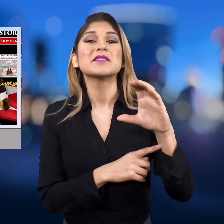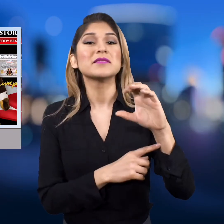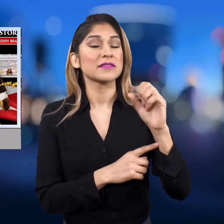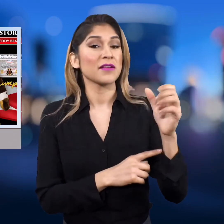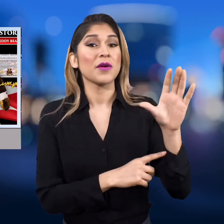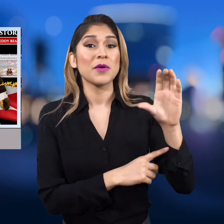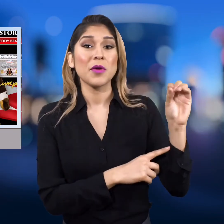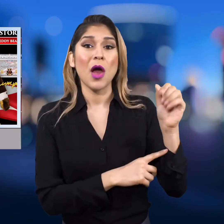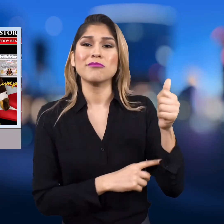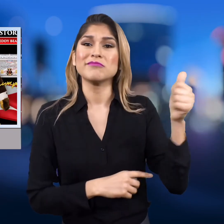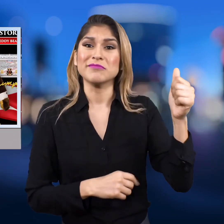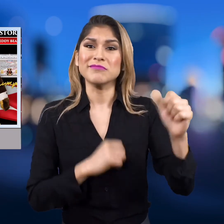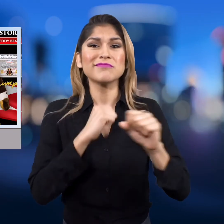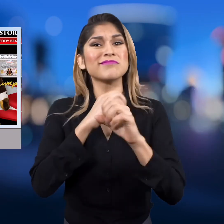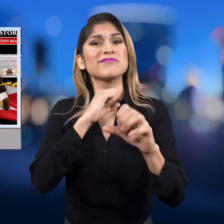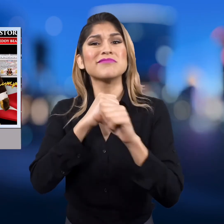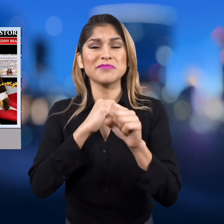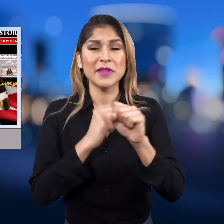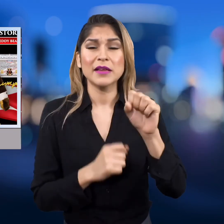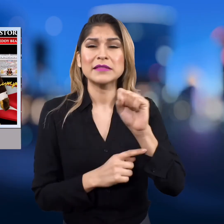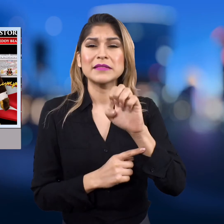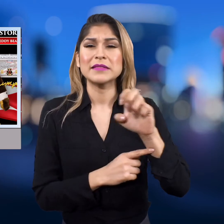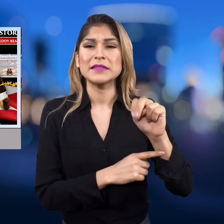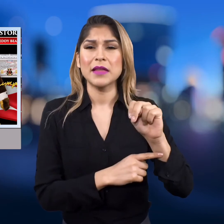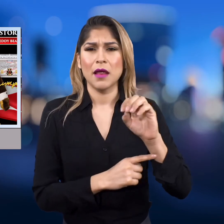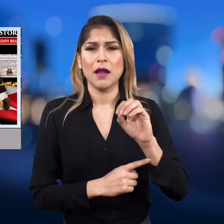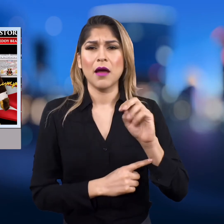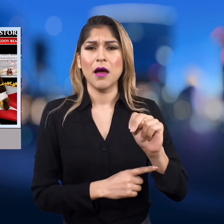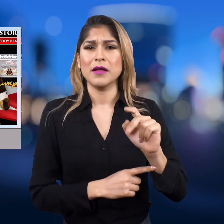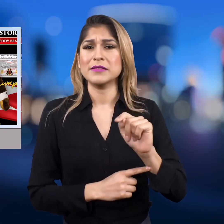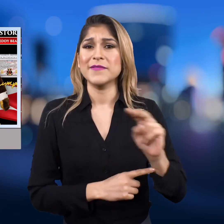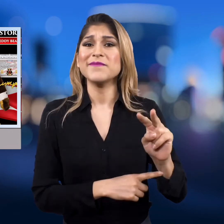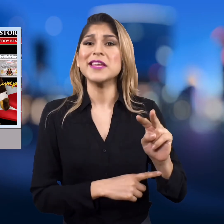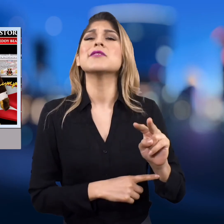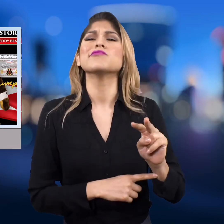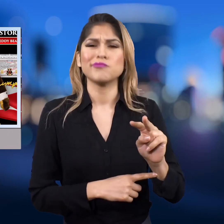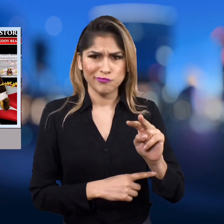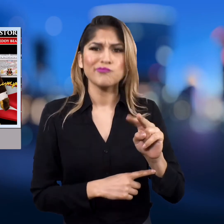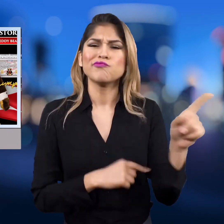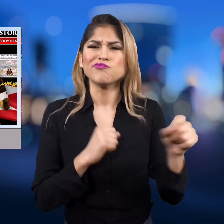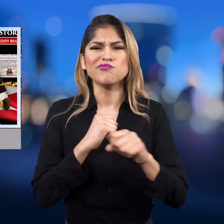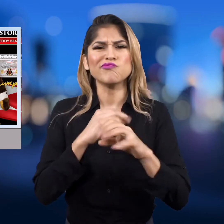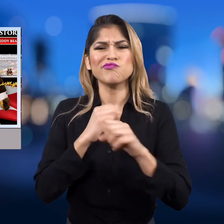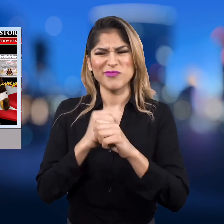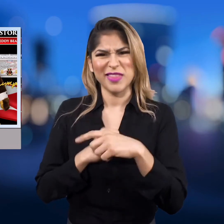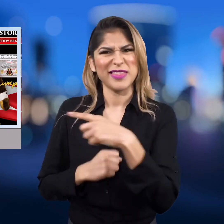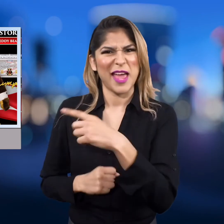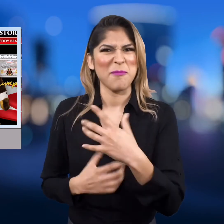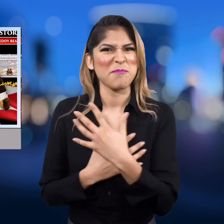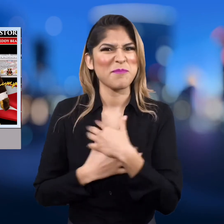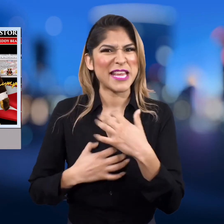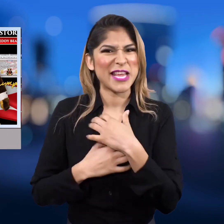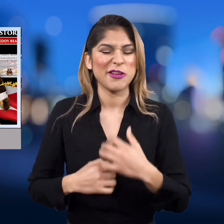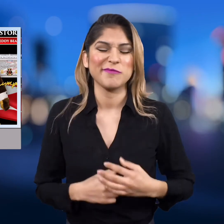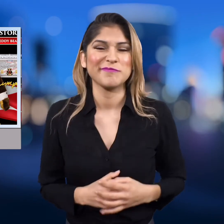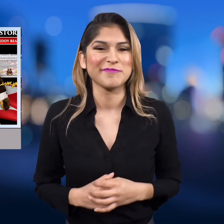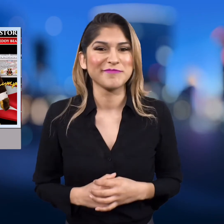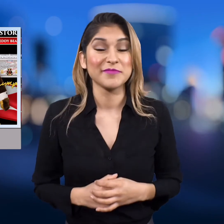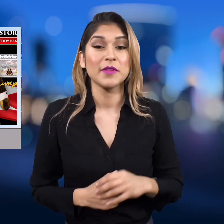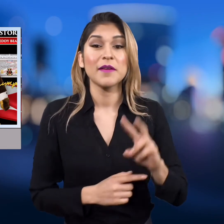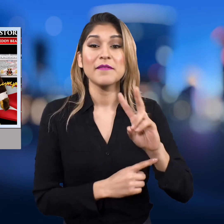A company that specializes in "Seen-On-TV" ads is doing the marketing for the woman who created Trumpy Bear.